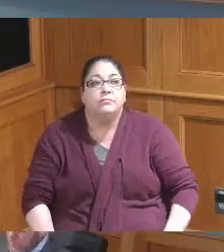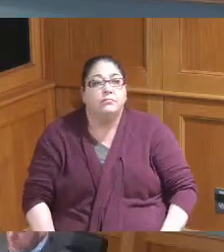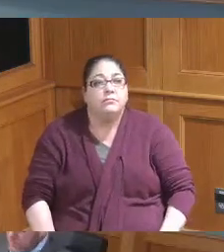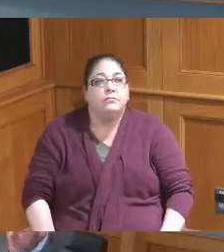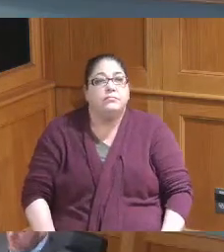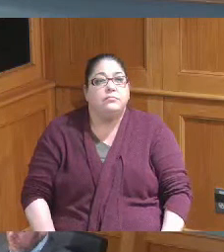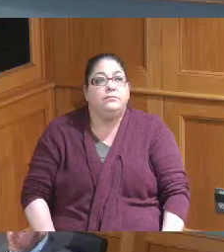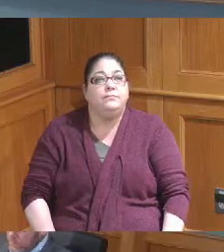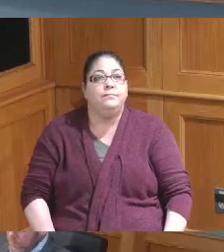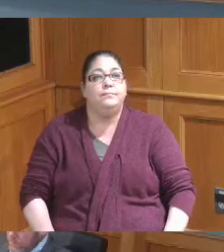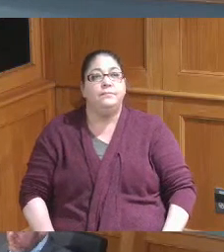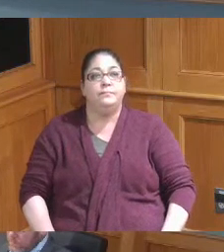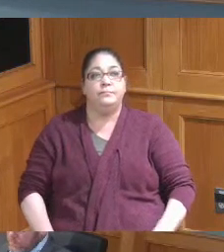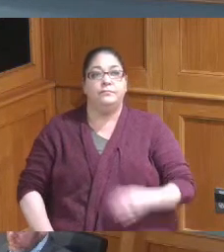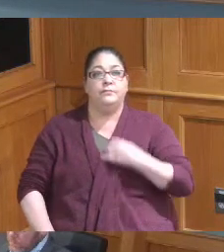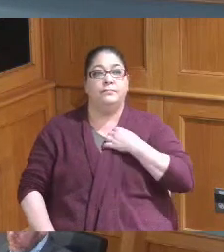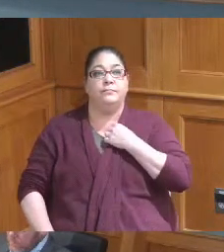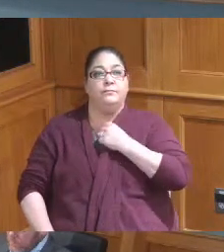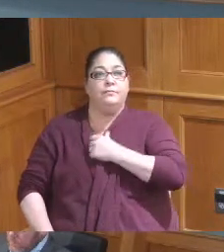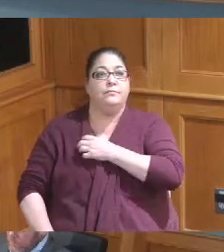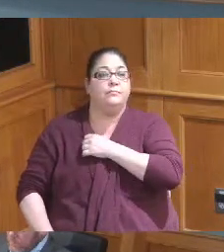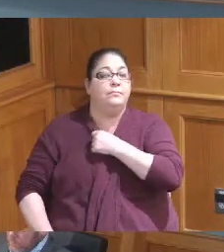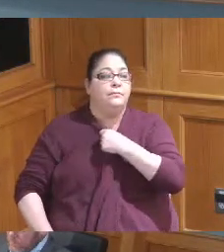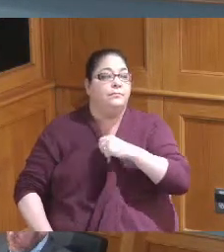thank you we do have one